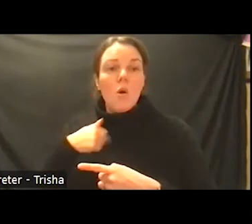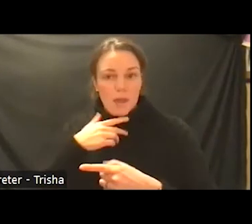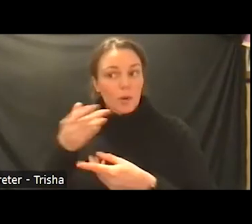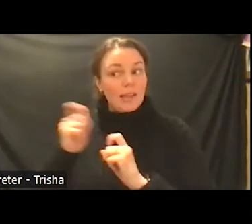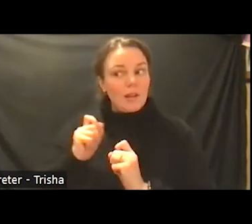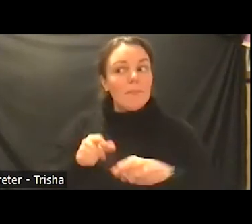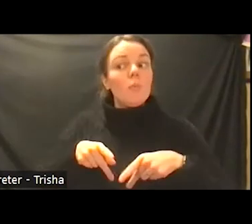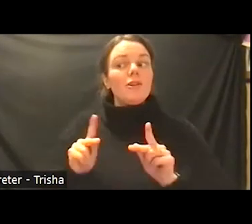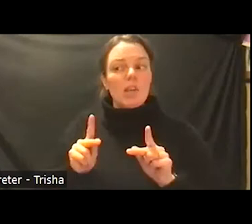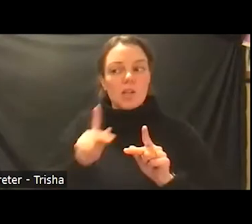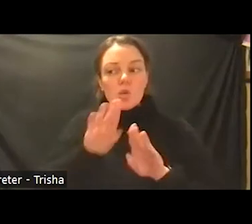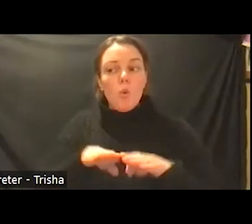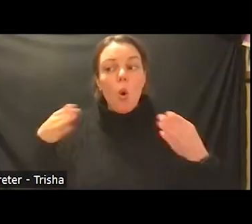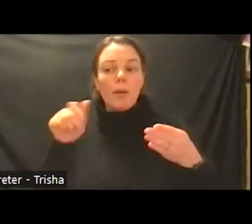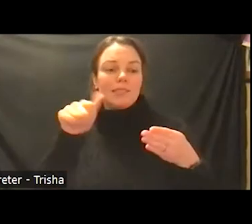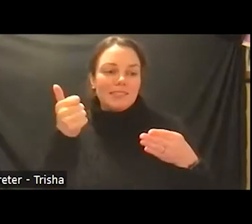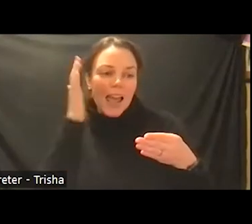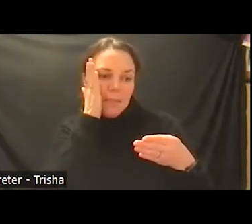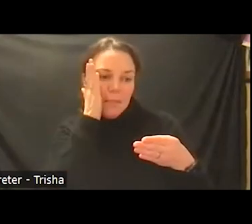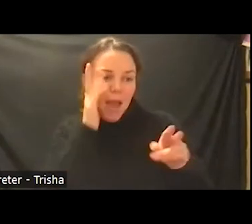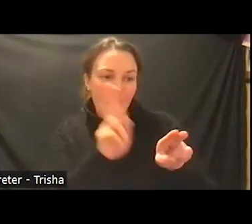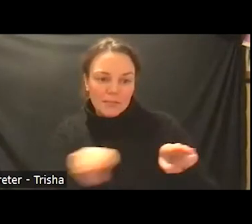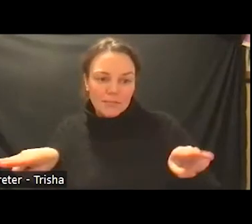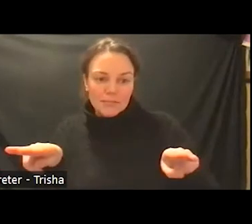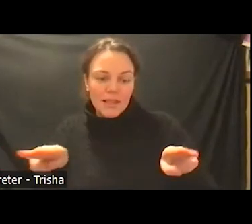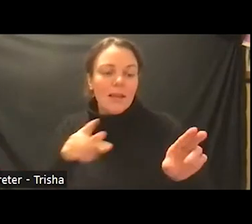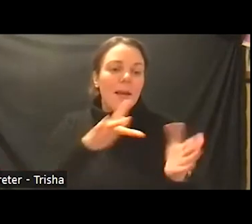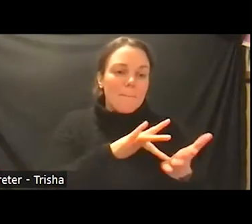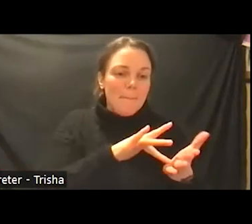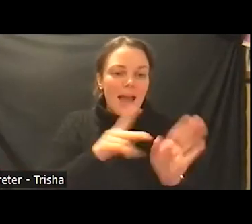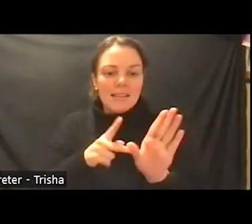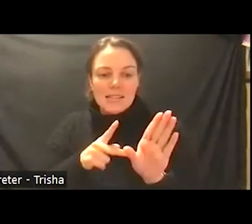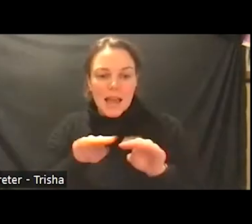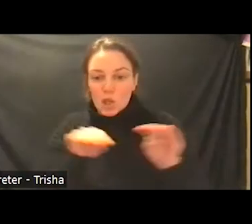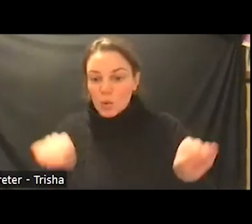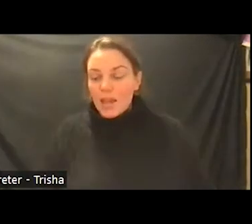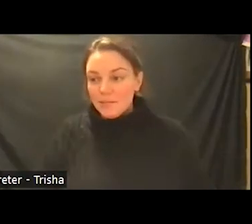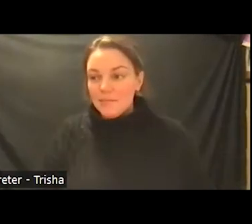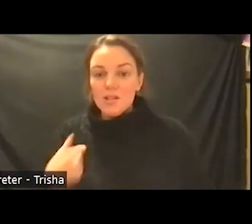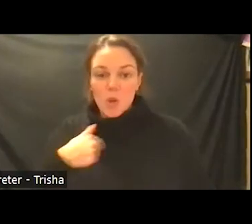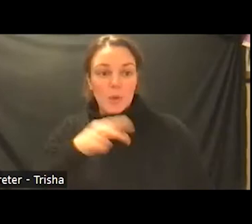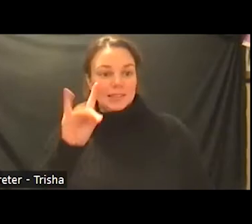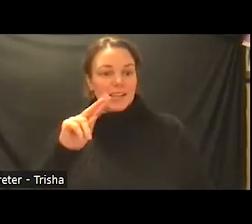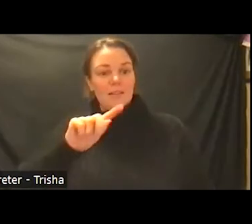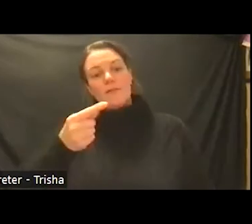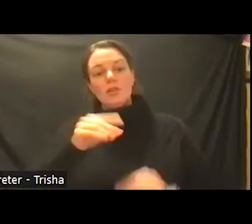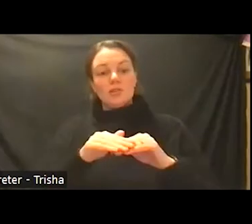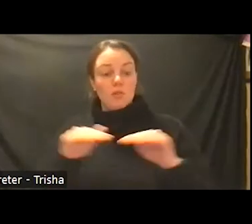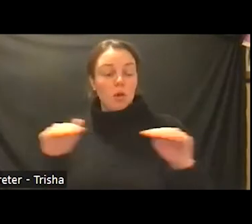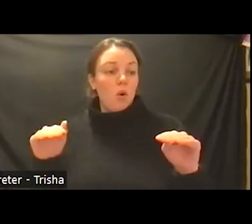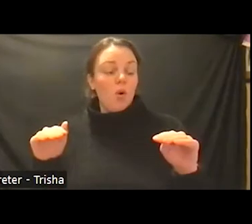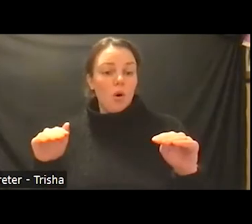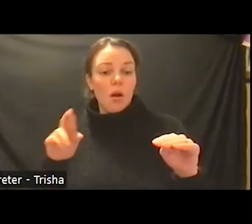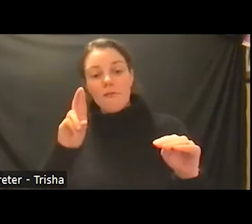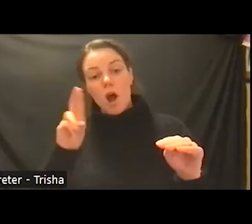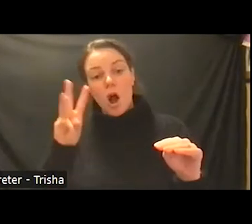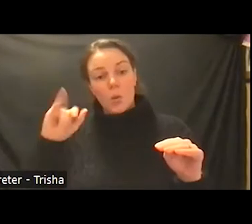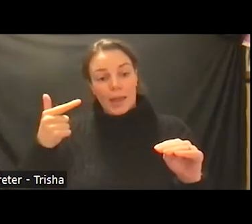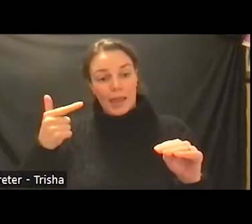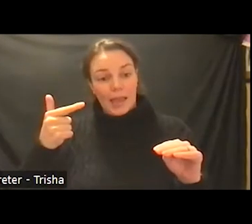a 10 bed med psych and we did so on the first floor of the r wing on the 192 space